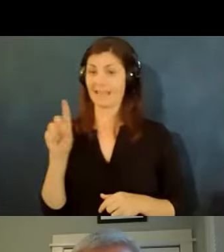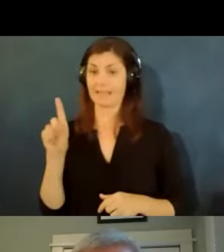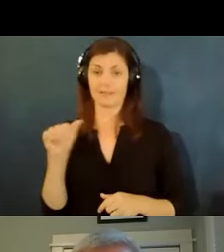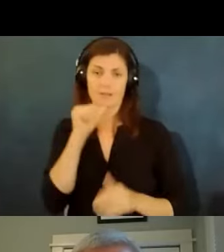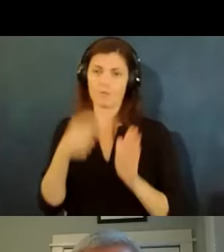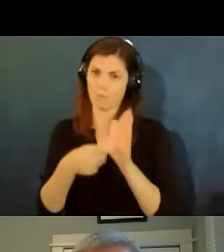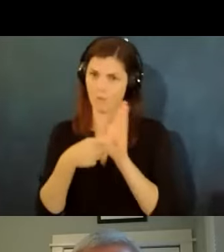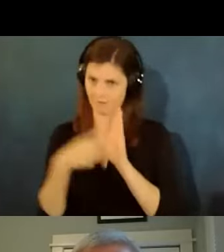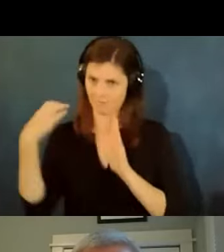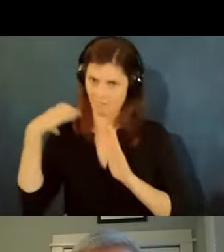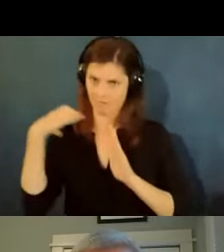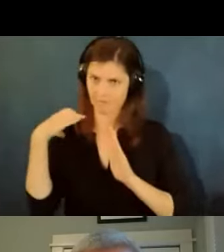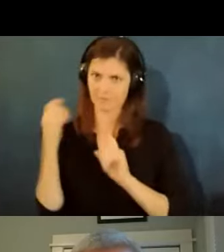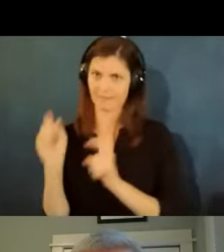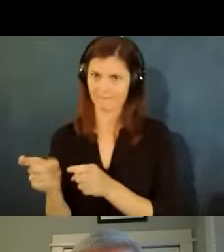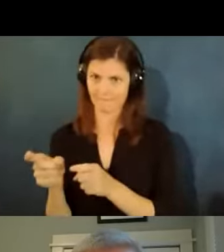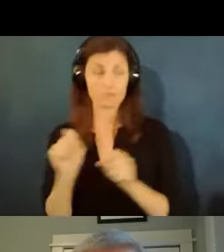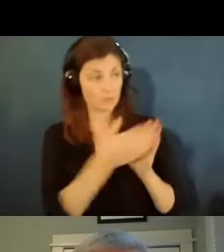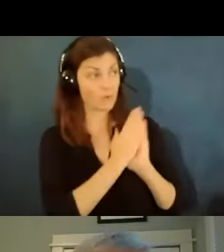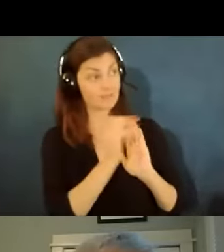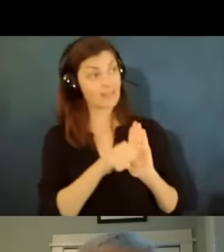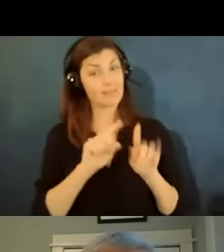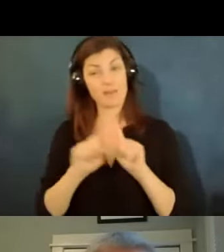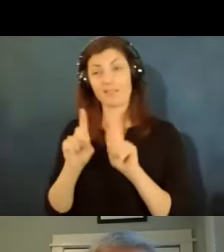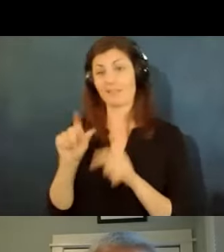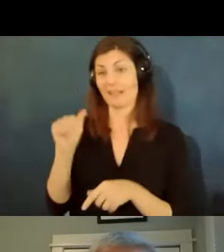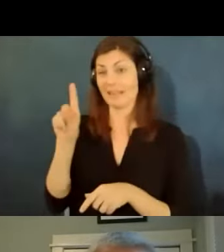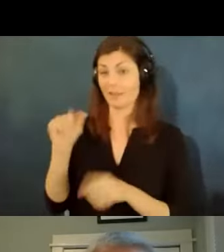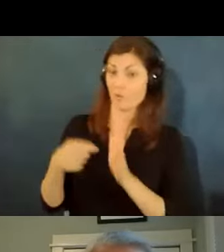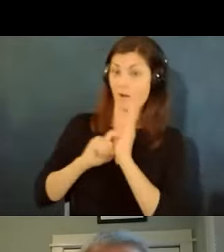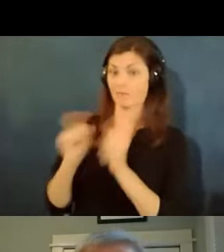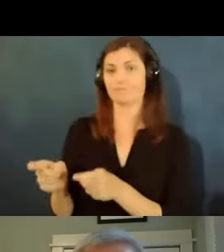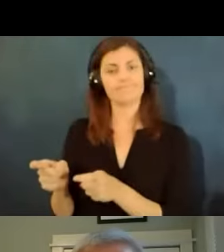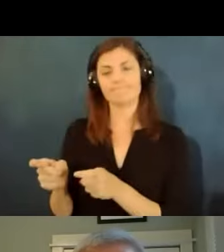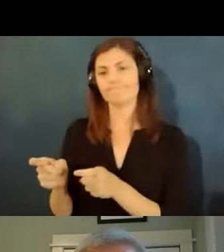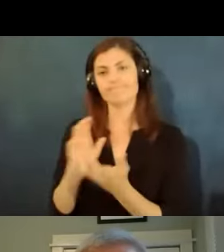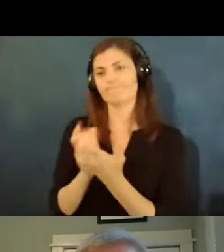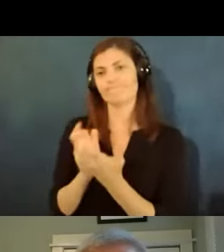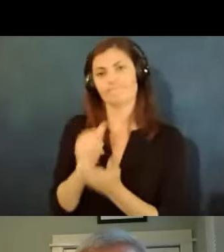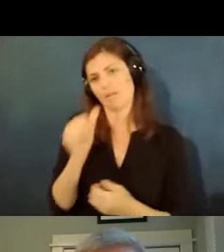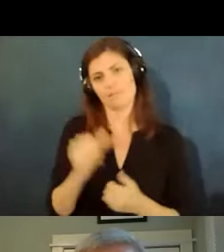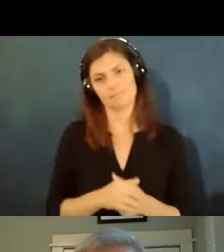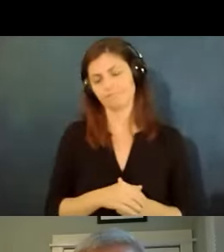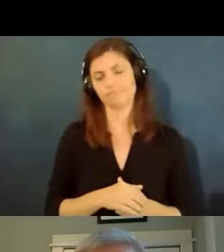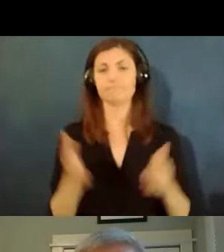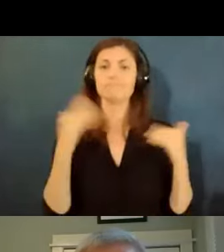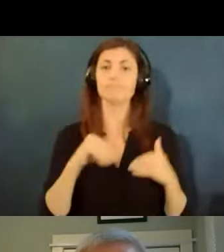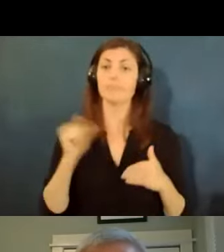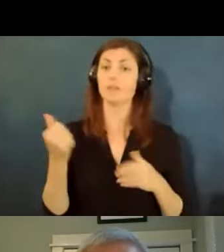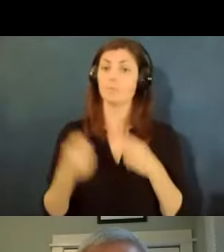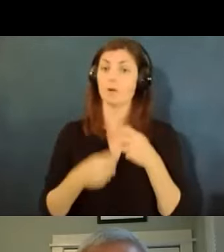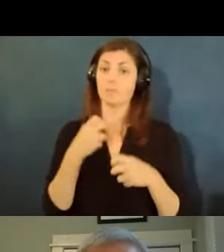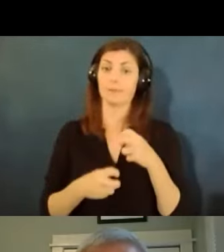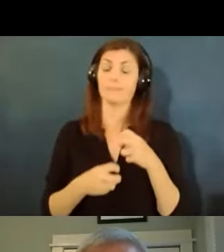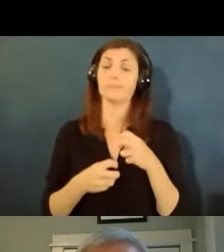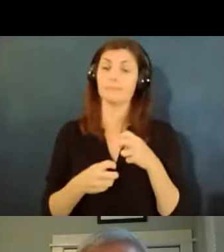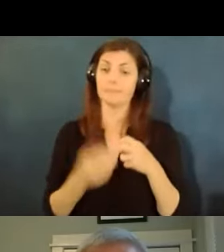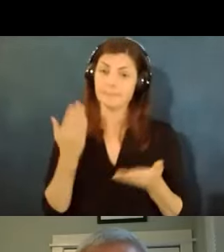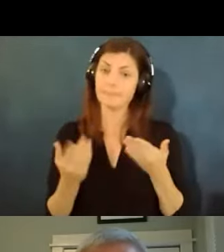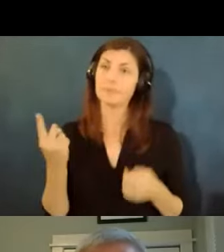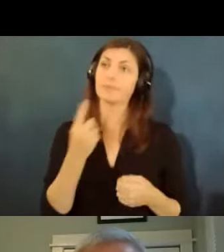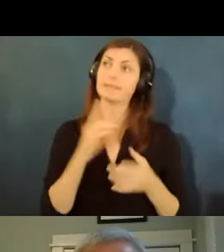a gap in these laws we're talking about another problem that can come up is someone who says i'm